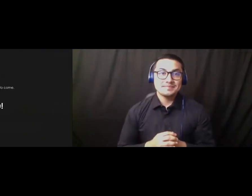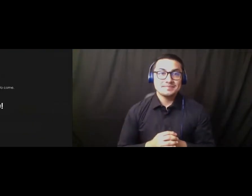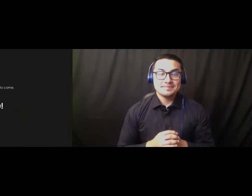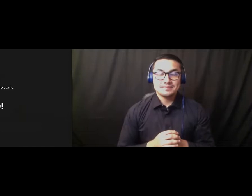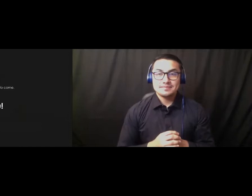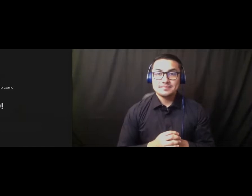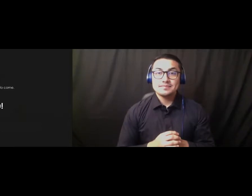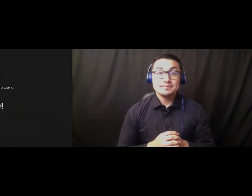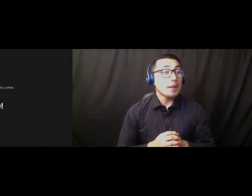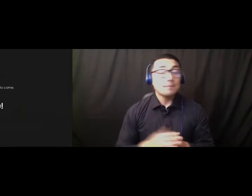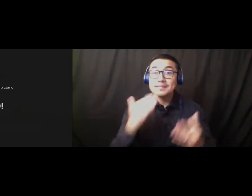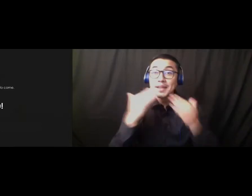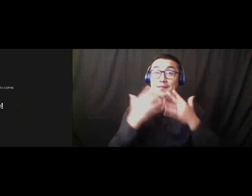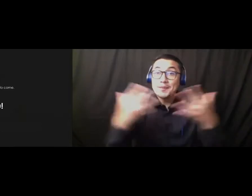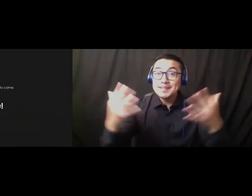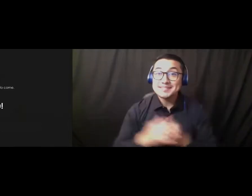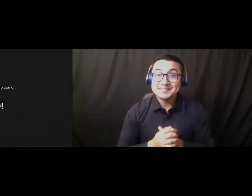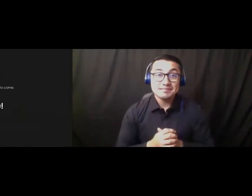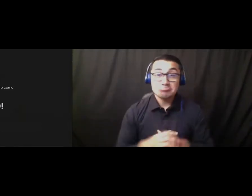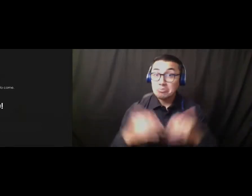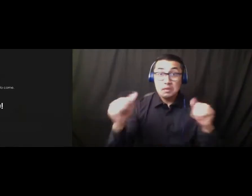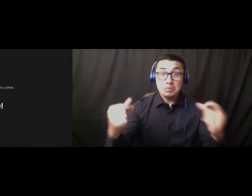Thank you very much. Thank you. Any questions or comments from the Board?